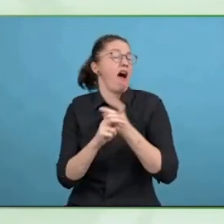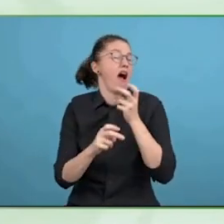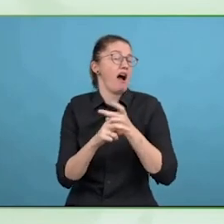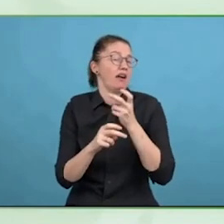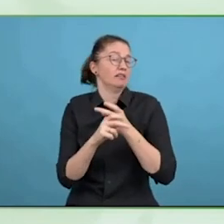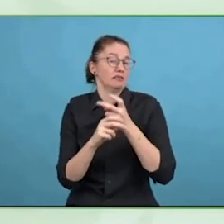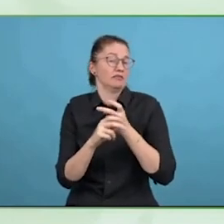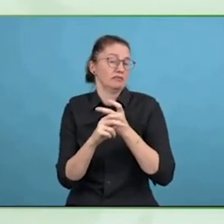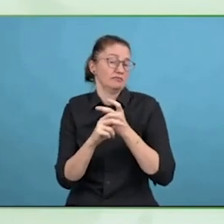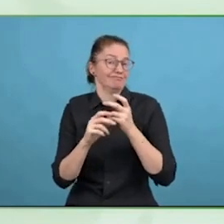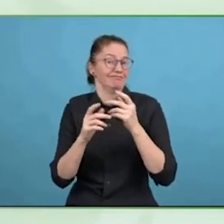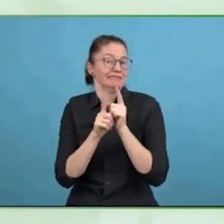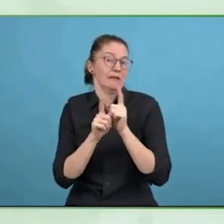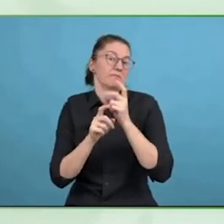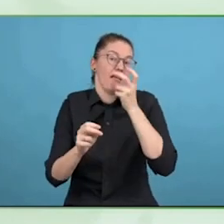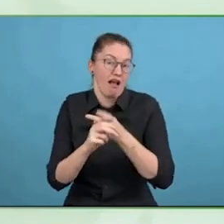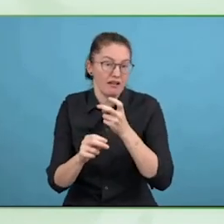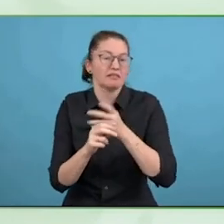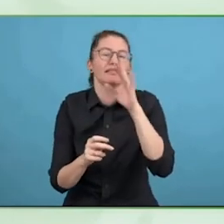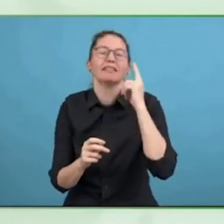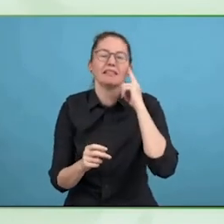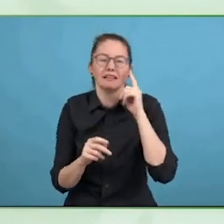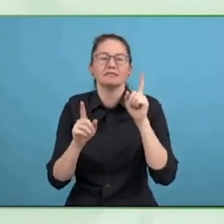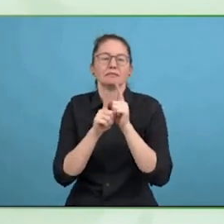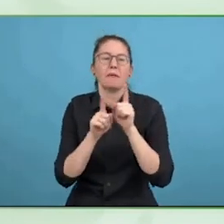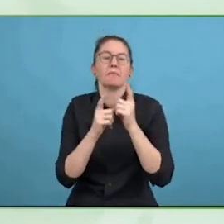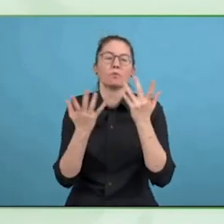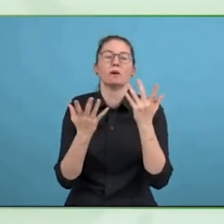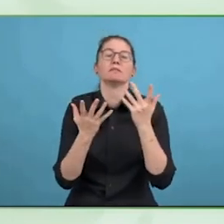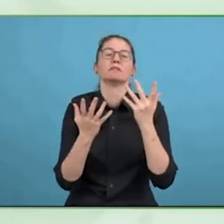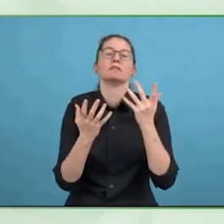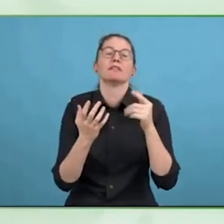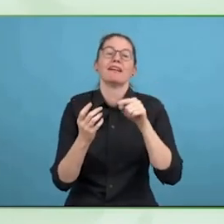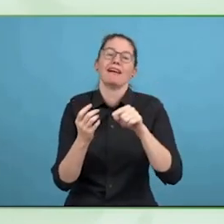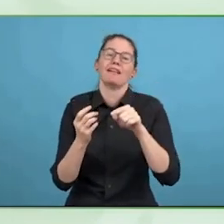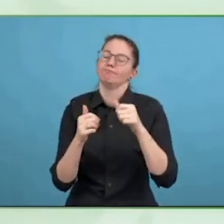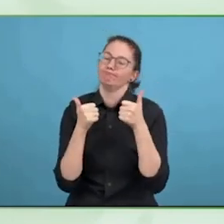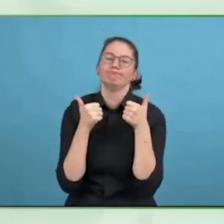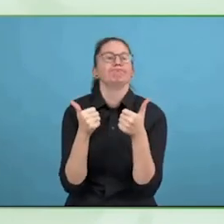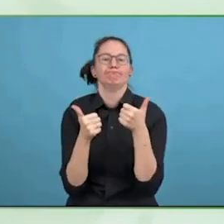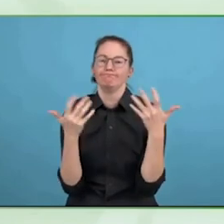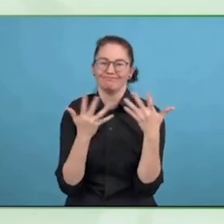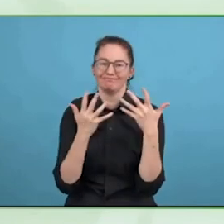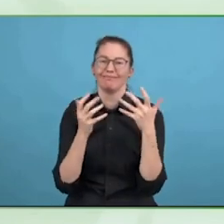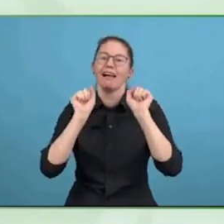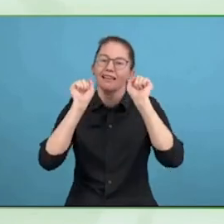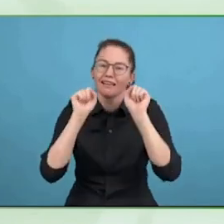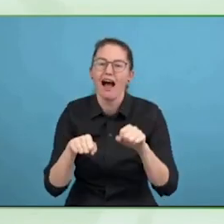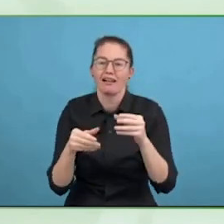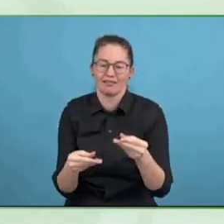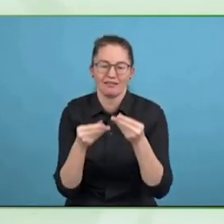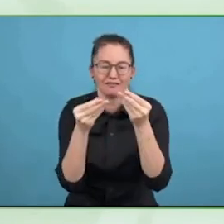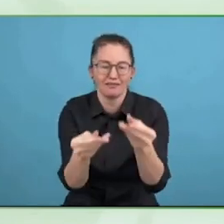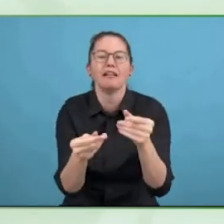is full of unread things. I actually asking the leaders to ask the questions of themselves,